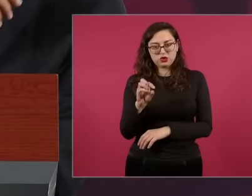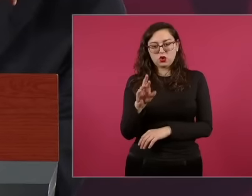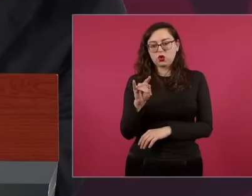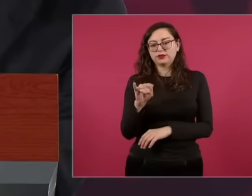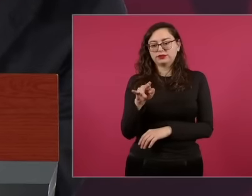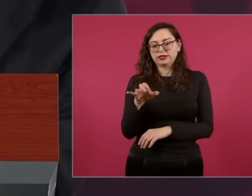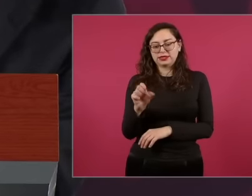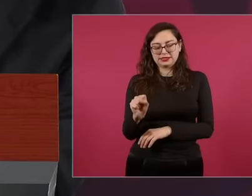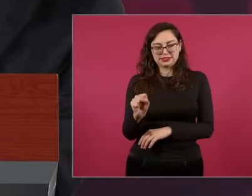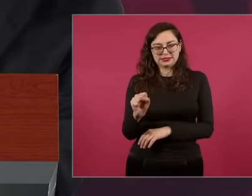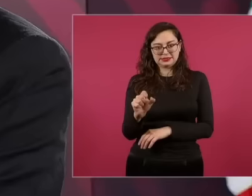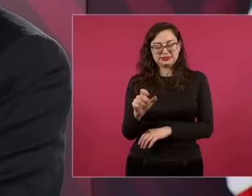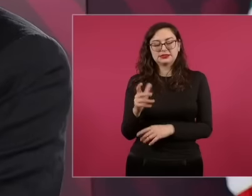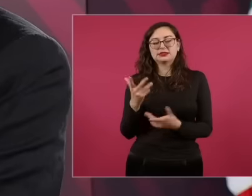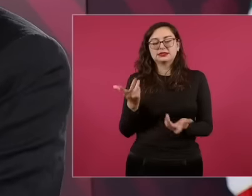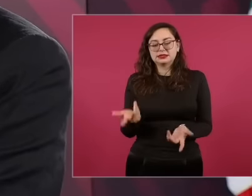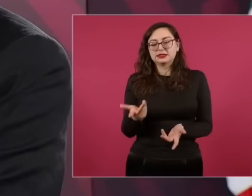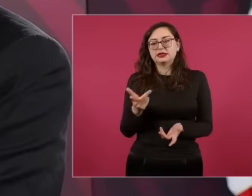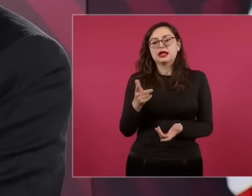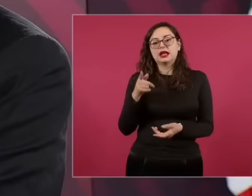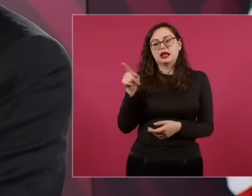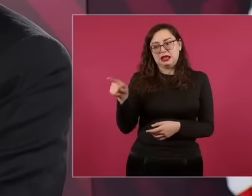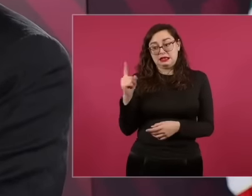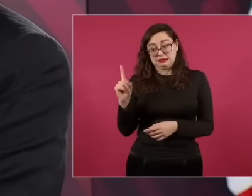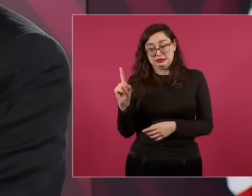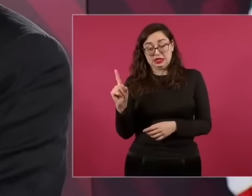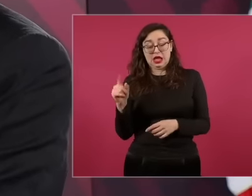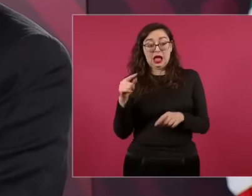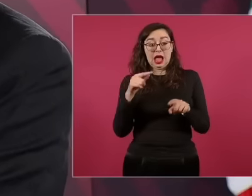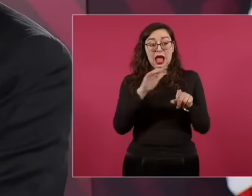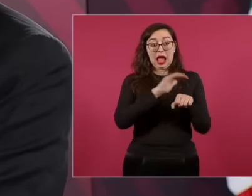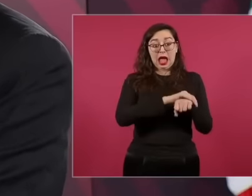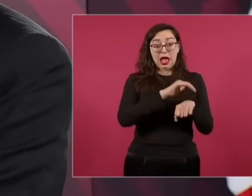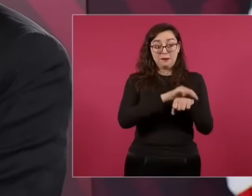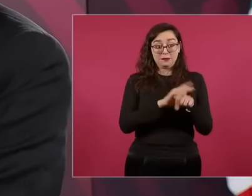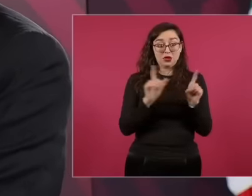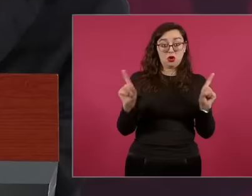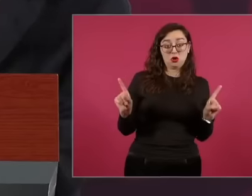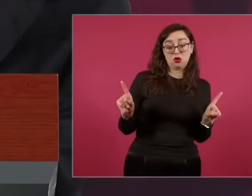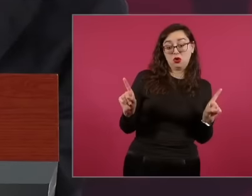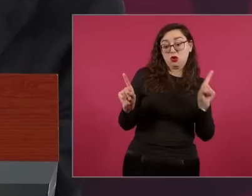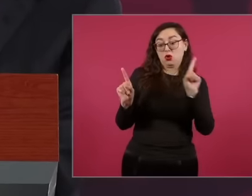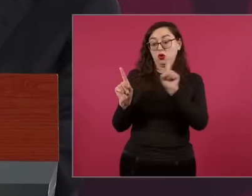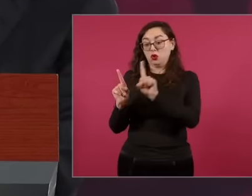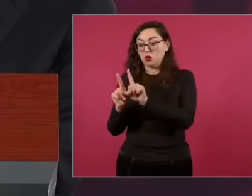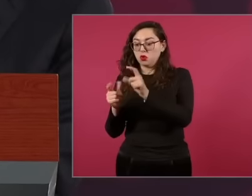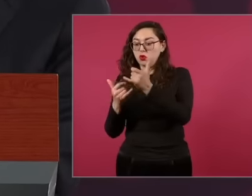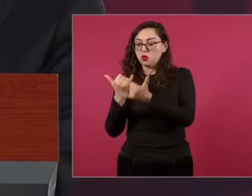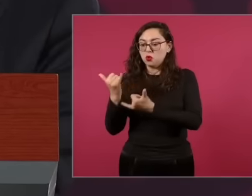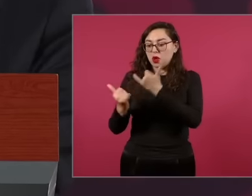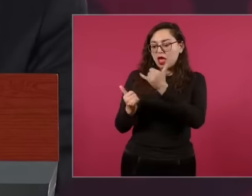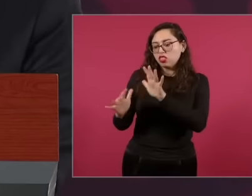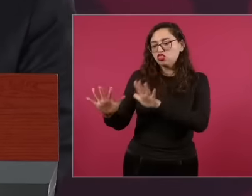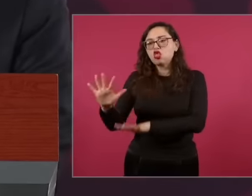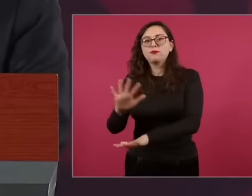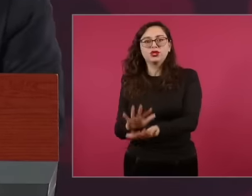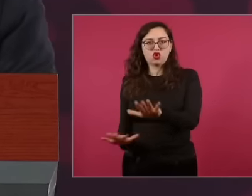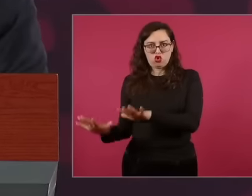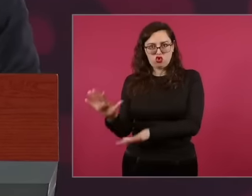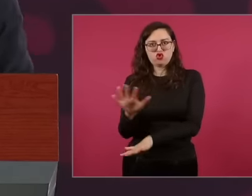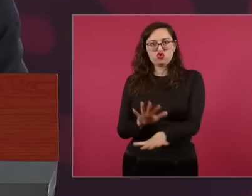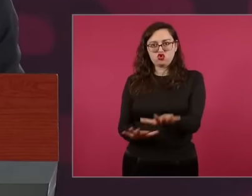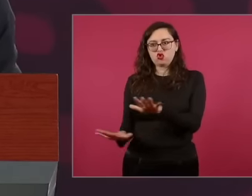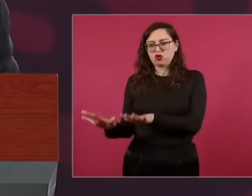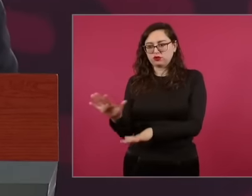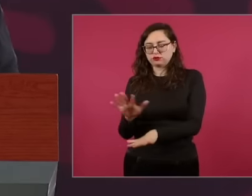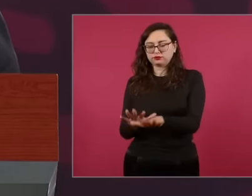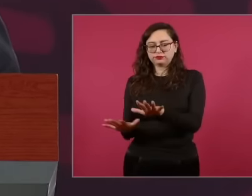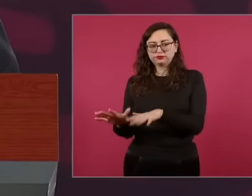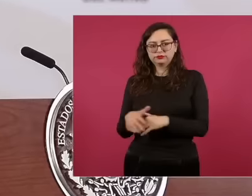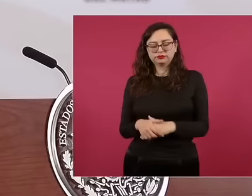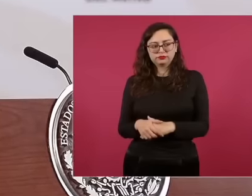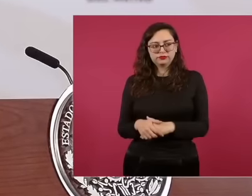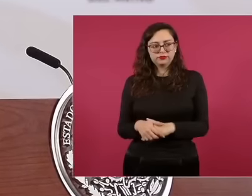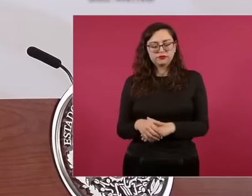there in the pines and they kicked him out because that's how I told him. Hey, if you are a friend of the president